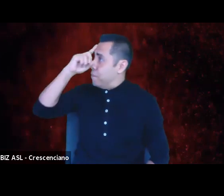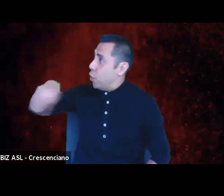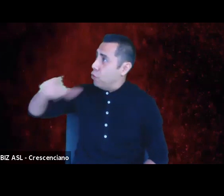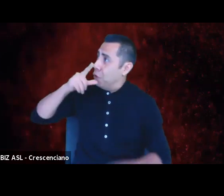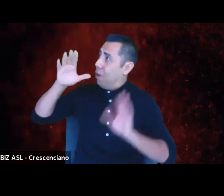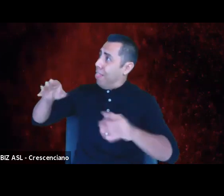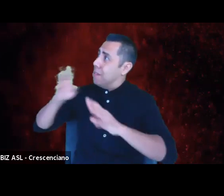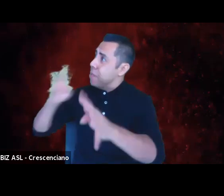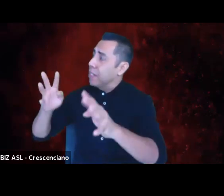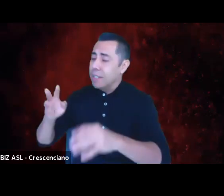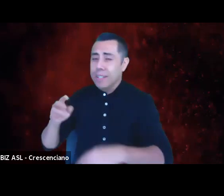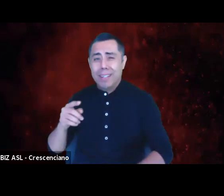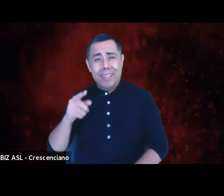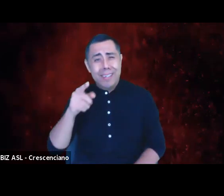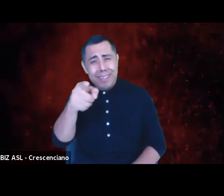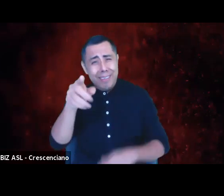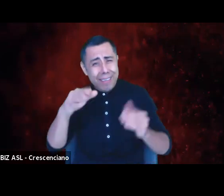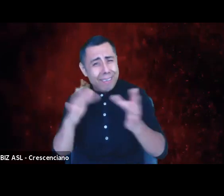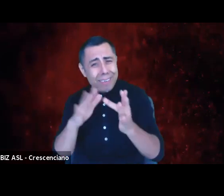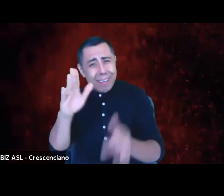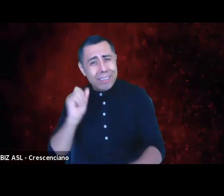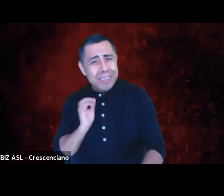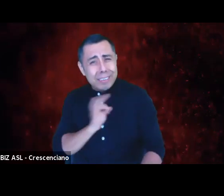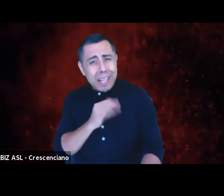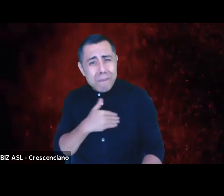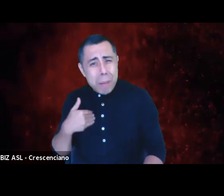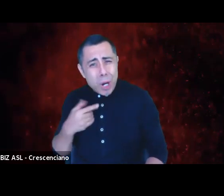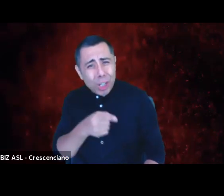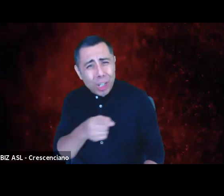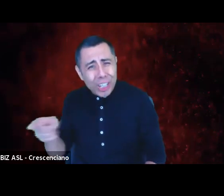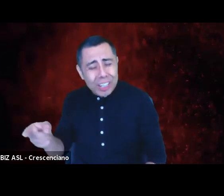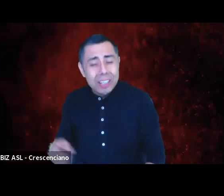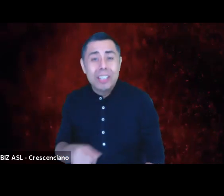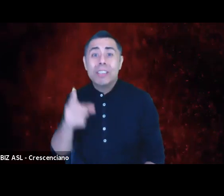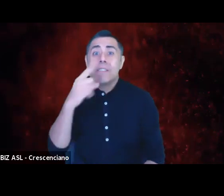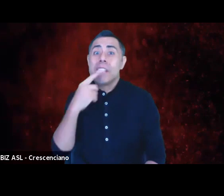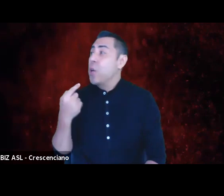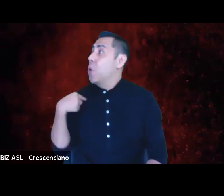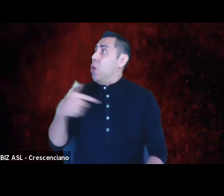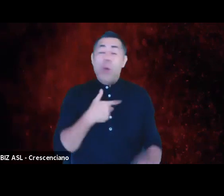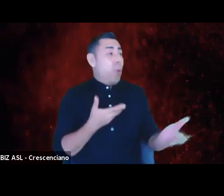We say (chuckles) we serve the community, and the people across the street from our institutions